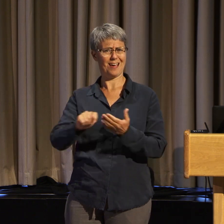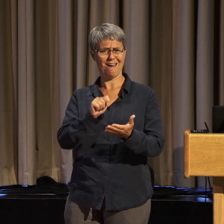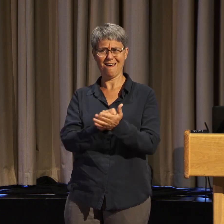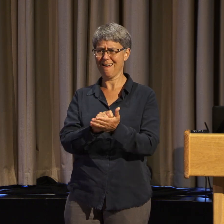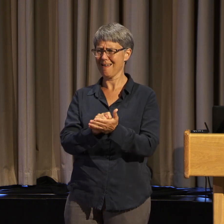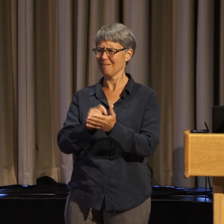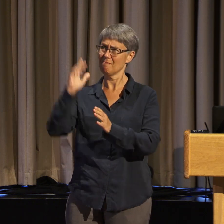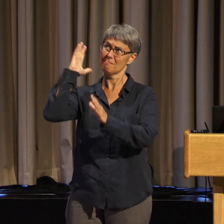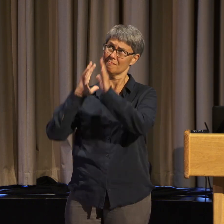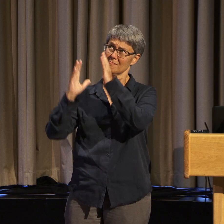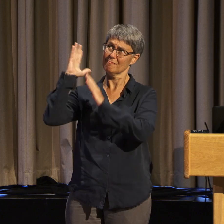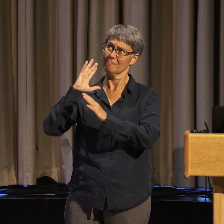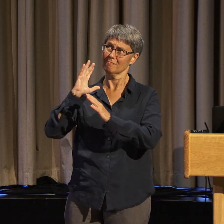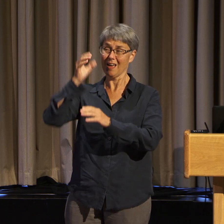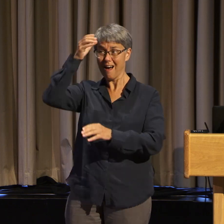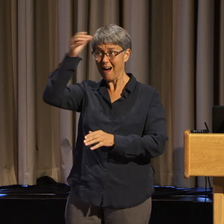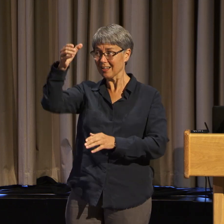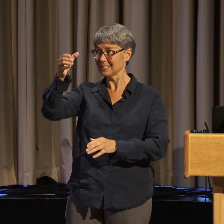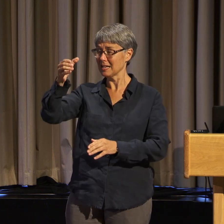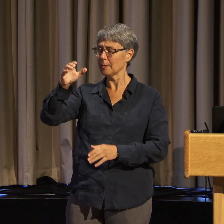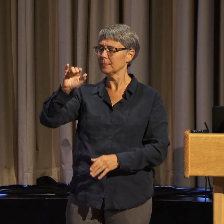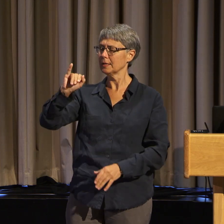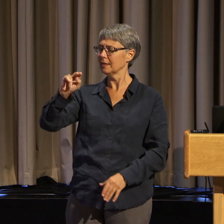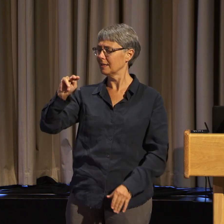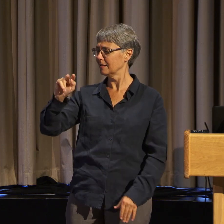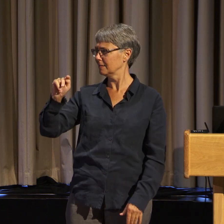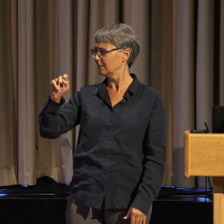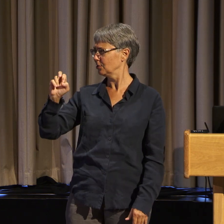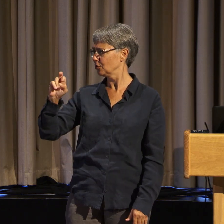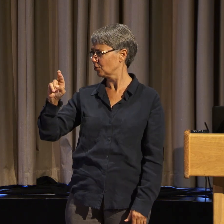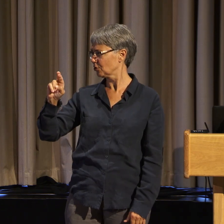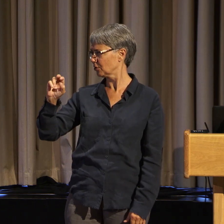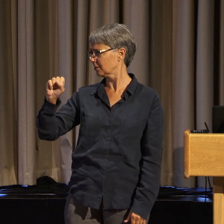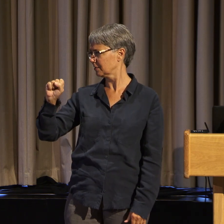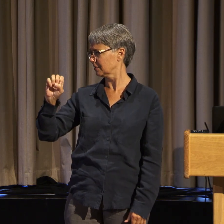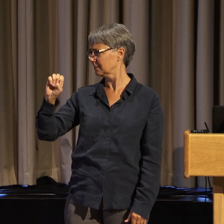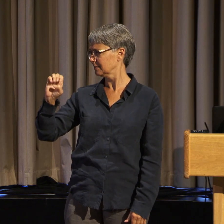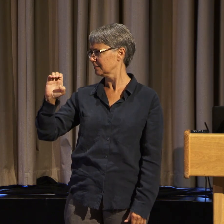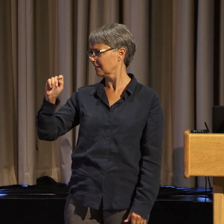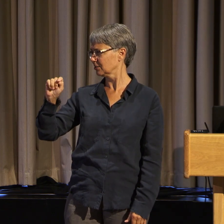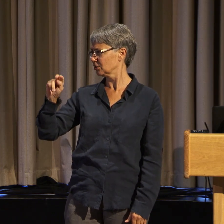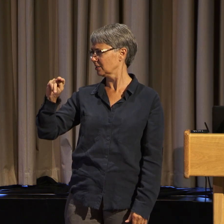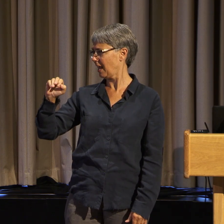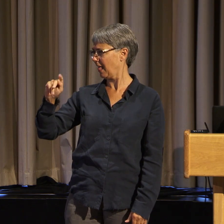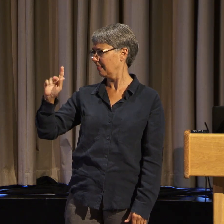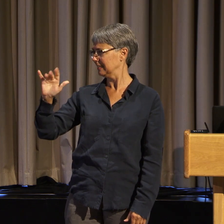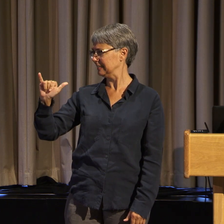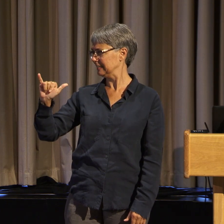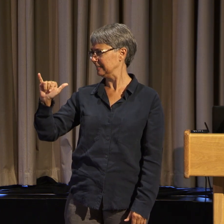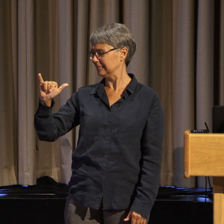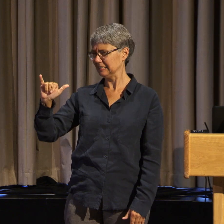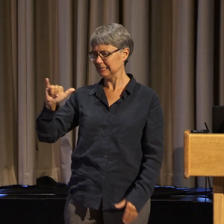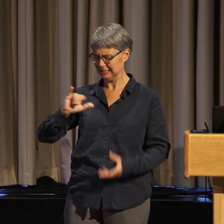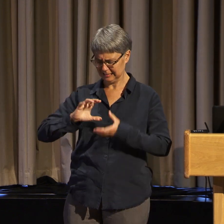well, let's see. I joined ADAPT in 1986. The word wasn't coined until '89, and I don't think people really discovered